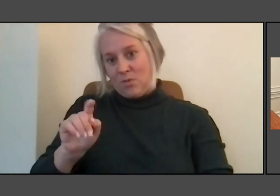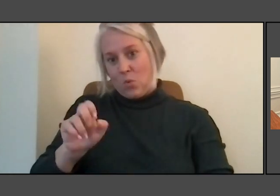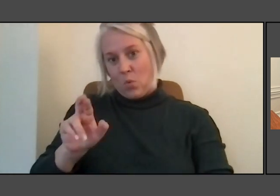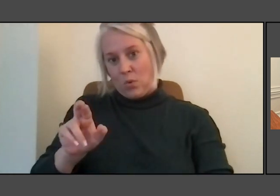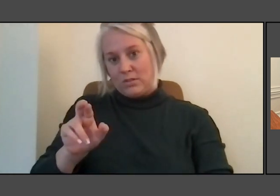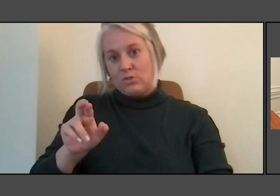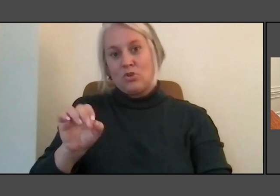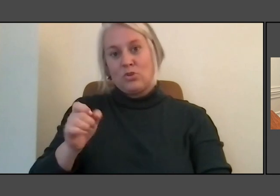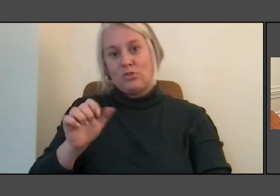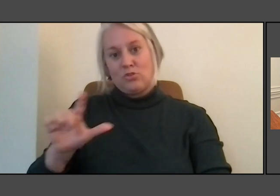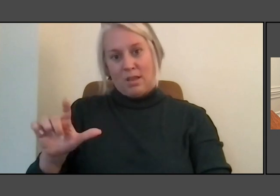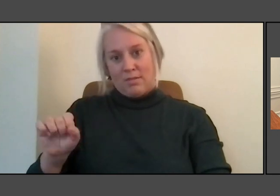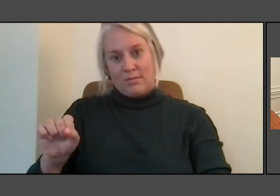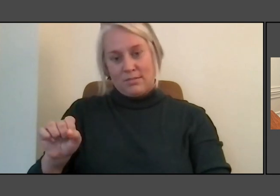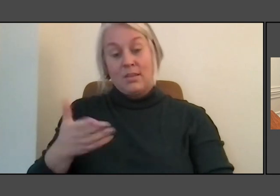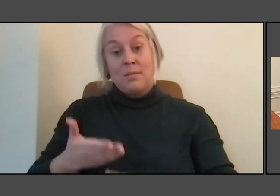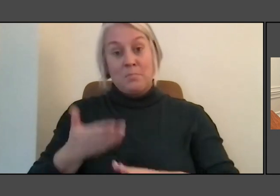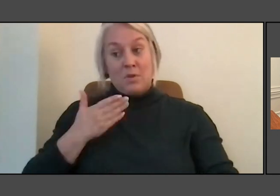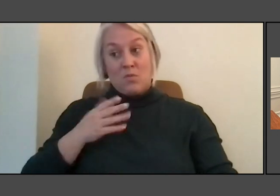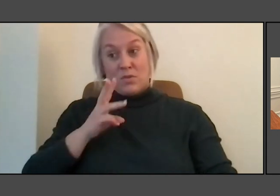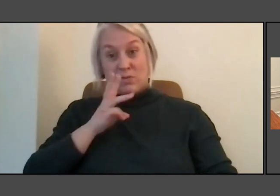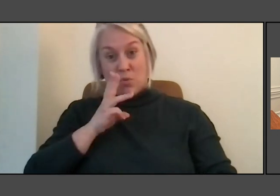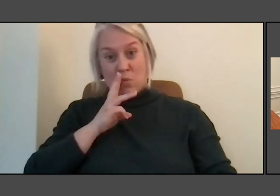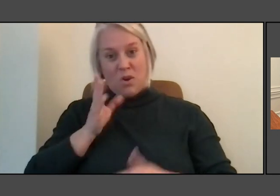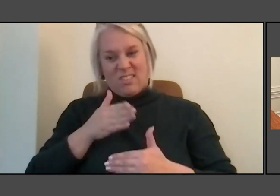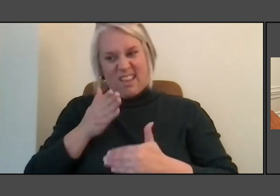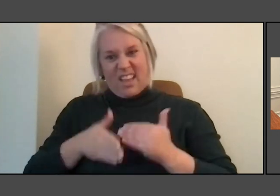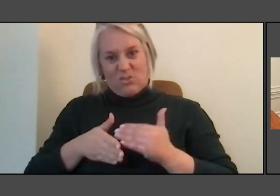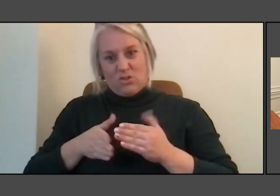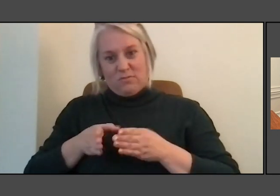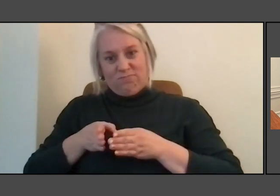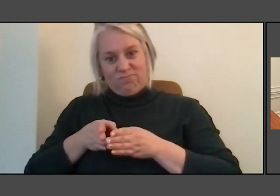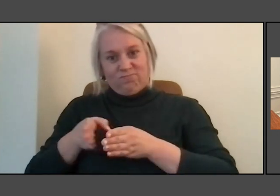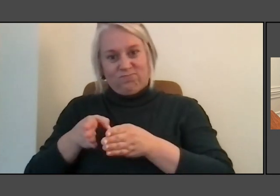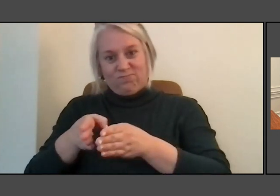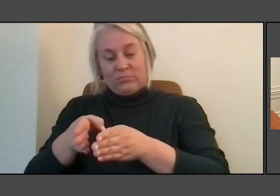We inscribed the poem, the dedication poem of the Chinook tribe